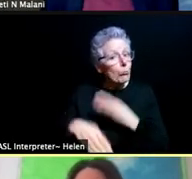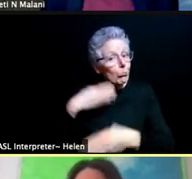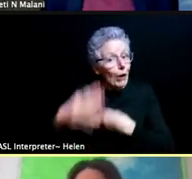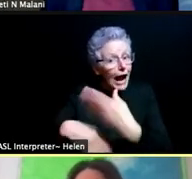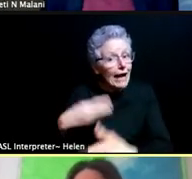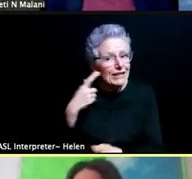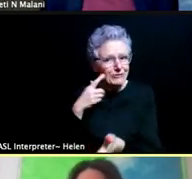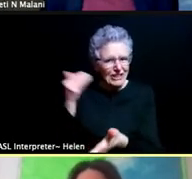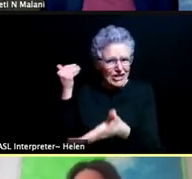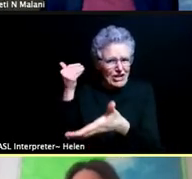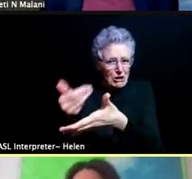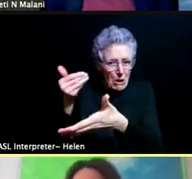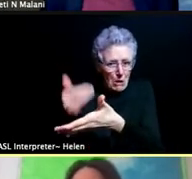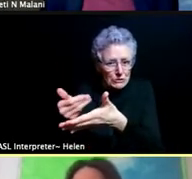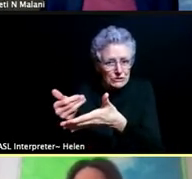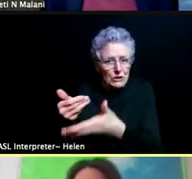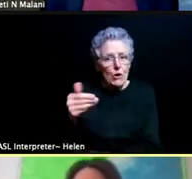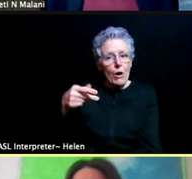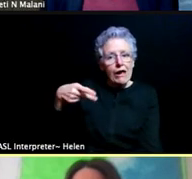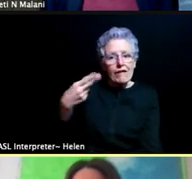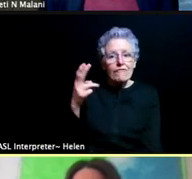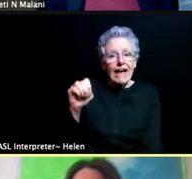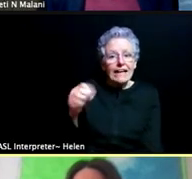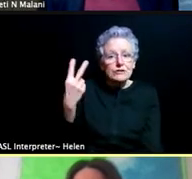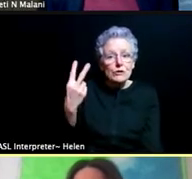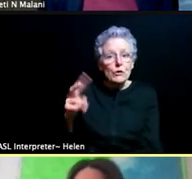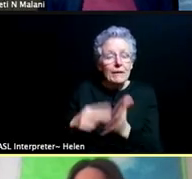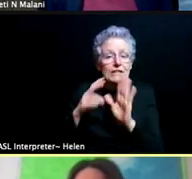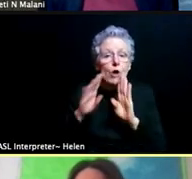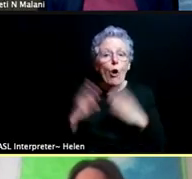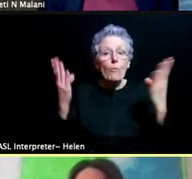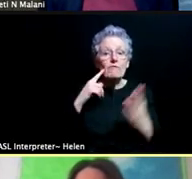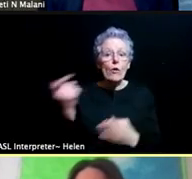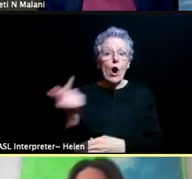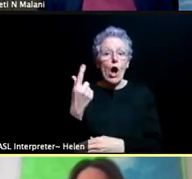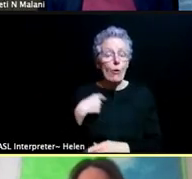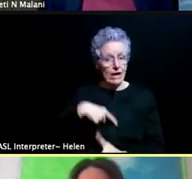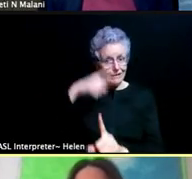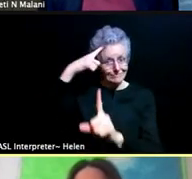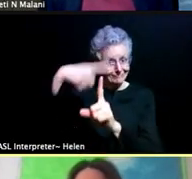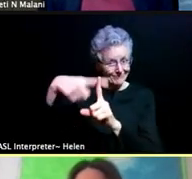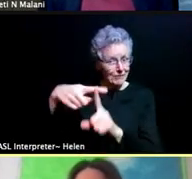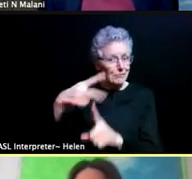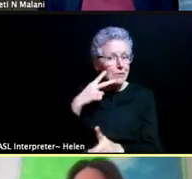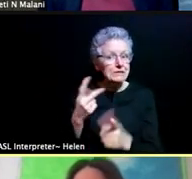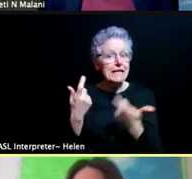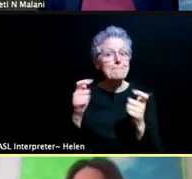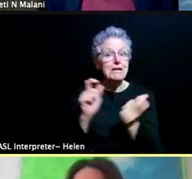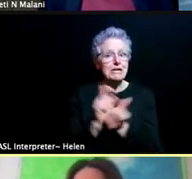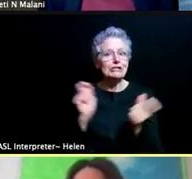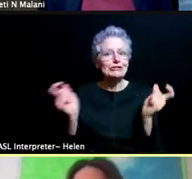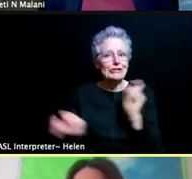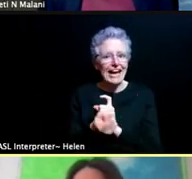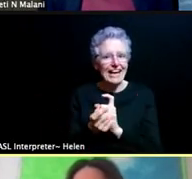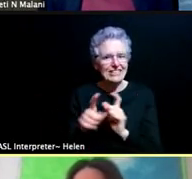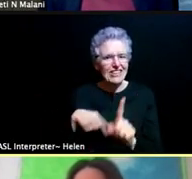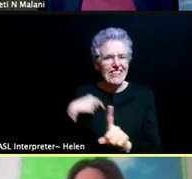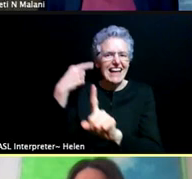to that phase two which is opening it up to everybody. So we're optimistic we'll see a change, pretty big change in the next month.